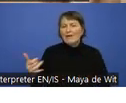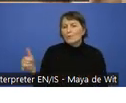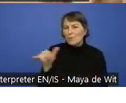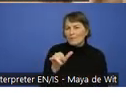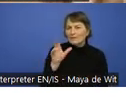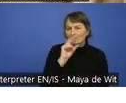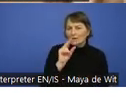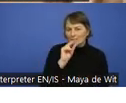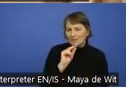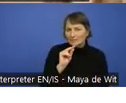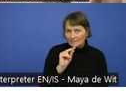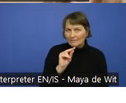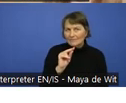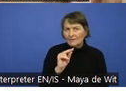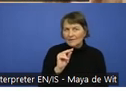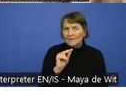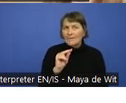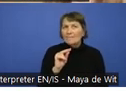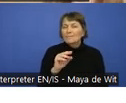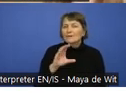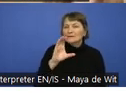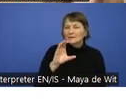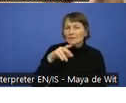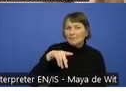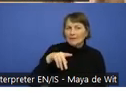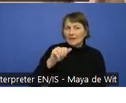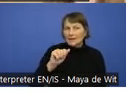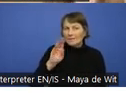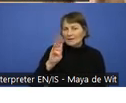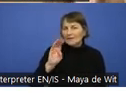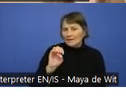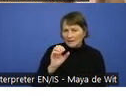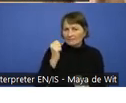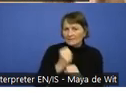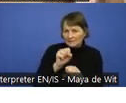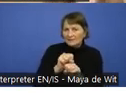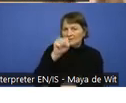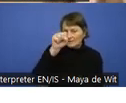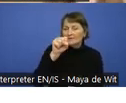And that's in process. And we will have information about that up on the website shortly.